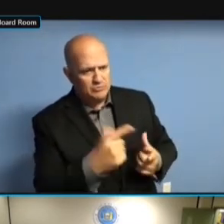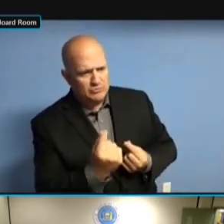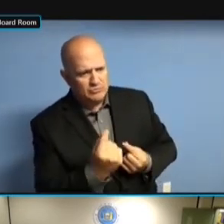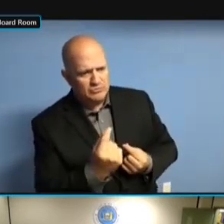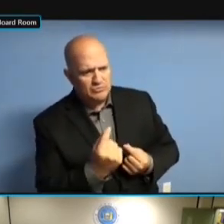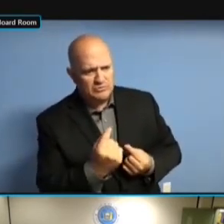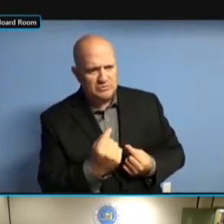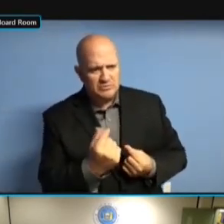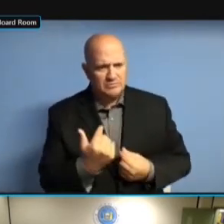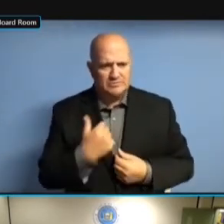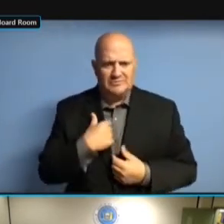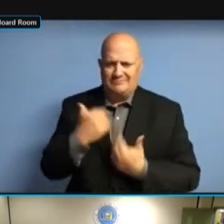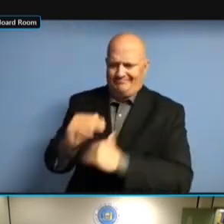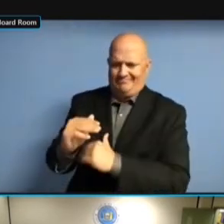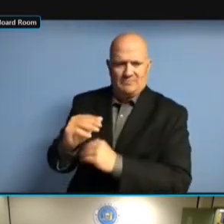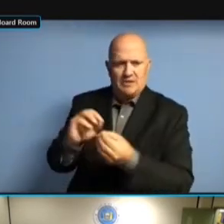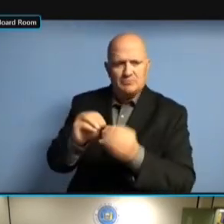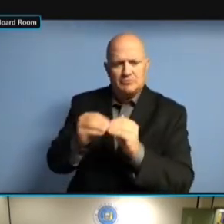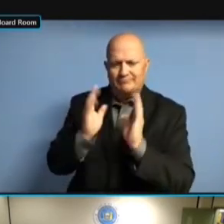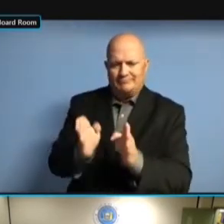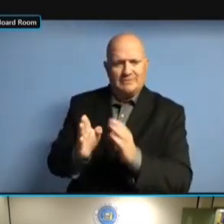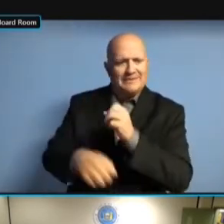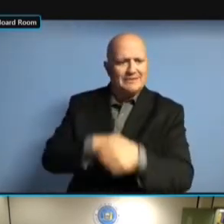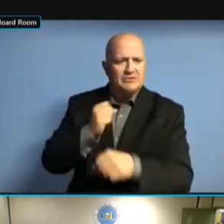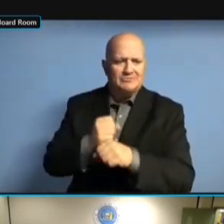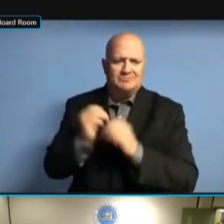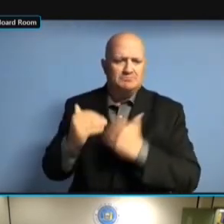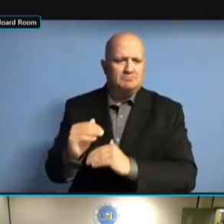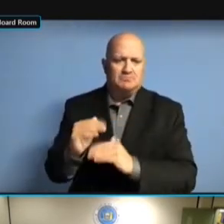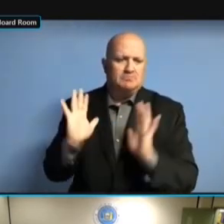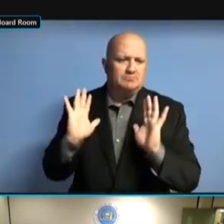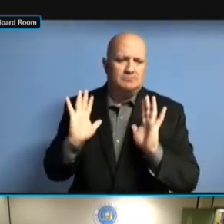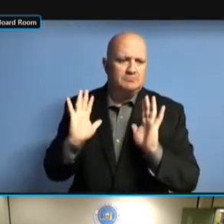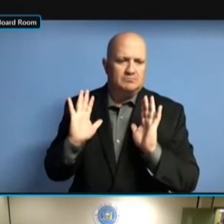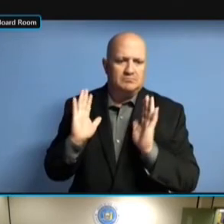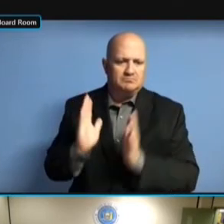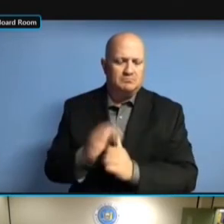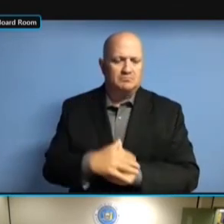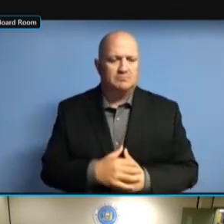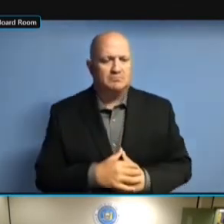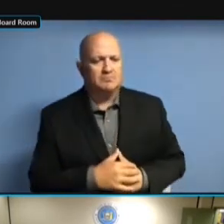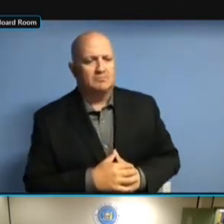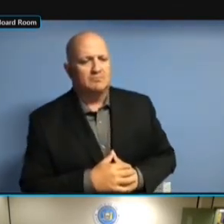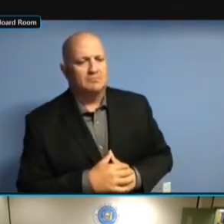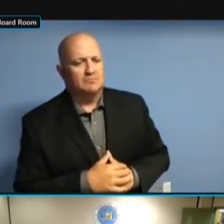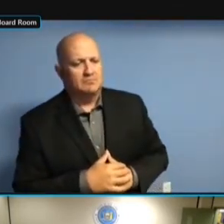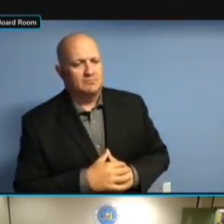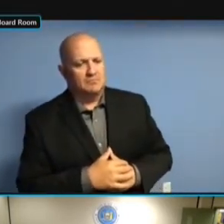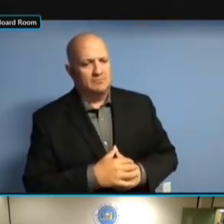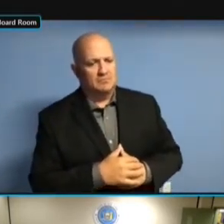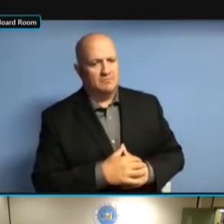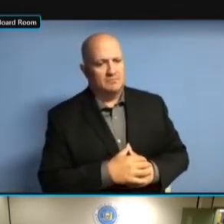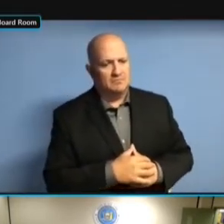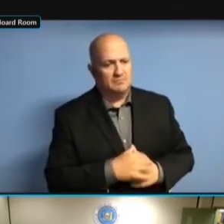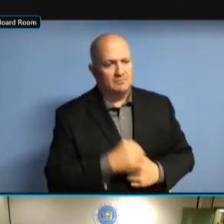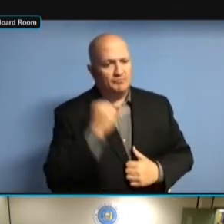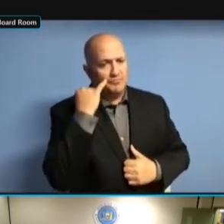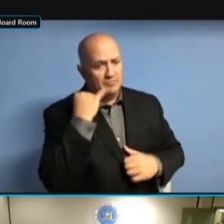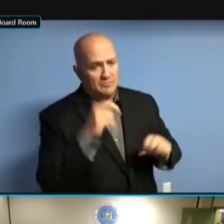WE'VE HAD A FEW OF THOSE. >> I KNOW THAT. I KNOW THAT. I KNOW THAT. >> I KNOW THAT. >> AND I KNOW THAT. >> AND IF I KNOW THAT. >> AND IF THEY I KNOW THAT. >> AND IF THEY DON'T I KNOW THAT. >> AND IF THEY DON'T CLOSE I KNOW THAT. >> AND IF THEY DON'T CLOSE IT, AND IF THEY DON'T CLOSE IT, AND IF THEY DON'T CLOSE IT, WE AND IF THEY DON'T CLOSE IT, WE CAN AND IF THEY DON'T CLOSE IT, WE CAN CLOSE AND IF THEY DON'T CLOSE IT, WE CAN CLOSE IT AND IF THEY DON'T CLOSE IT, WE CAN CLOSE IT FOR AND IF THEY DON'T CLOSE IT, WE CAN CLOSE IT FOR THEM AND IF THEY DON'T CLOSE IT, WE CAN CLOSE IT FOR THEM AND WE CAN CLOSE IT FOR THEM AND WE CAN CLOSE IT FOR THEM AND TAKE WE CAN CLOSE IT FOR THEM AND TAKE THEIR WE CAN CLOSE IT FOR THEM AND TAKE THEIR MONEY. TAKE THEIR MONEY. TAKE THEIR MONEY. >> TAKE THEIR MONEY. >> CORRECT, TAKE THEIR MONEY. >> CORRECT, IF TAKE THEIR MONEY. >> CORRECT, IF THERE'S TAKE THEIR MONEY. >> CORRECT, IF THERE'S ANY TAKE THEIR MONEY. >> CORRECT, IF THERE'S ANY MONEY CORRECT, IF THERE'S ANY MONEY CORRECT, IF THERE'S ANY MONEY IN CORRECT, IF THERE'S ANY MONEY IN THERE. IN THERE. IN THERE. ONE IN THERE. ONE OF IN THERE. ONE OF THE IN THERE. ONE OF THE PROBLEMS IN THERE. ONE OF THE PROBLEMS WE'VE IN THERE. ONE OF THE PROBLEMS WE'VE FOUND